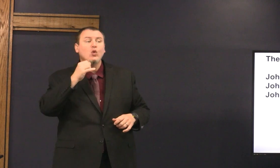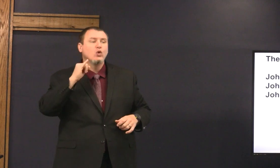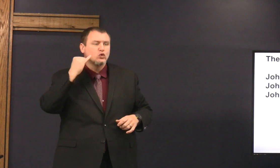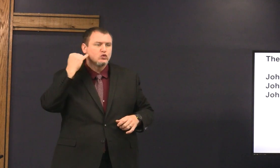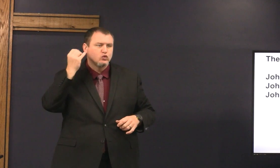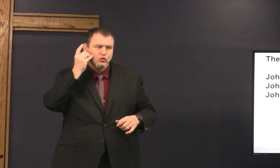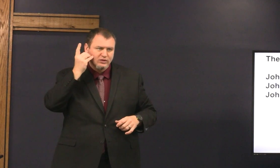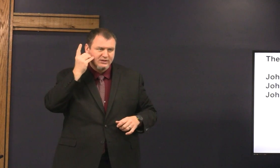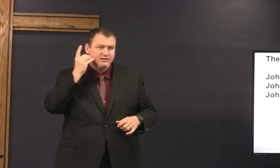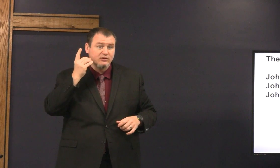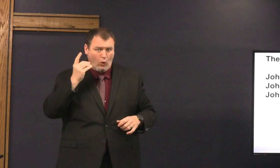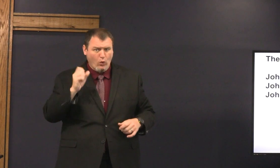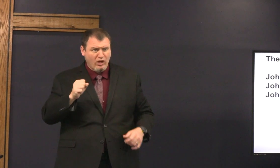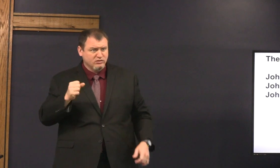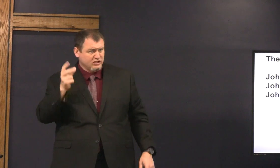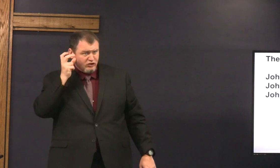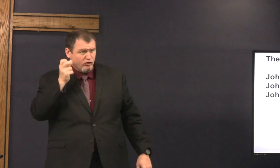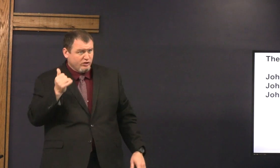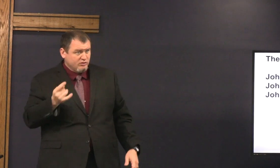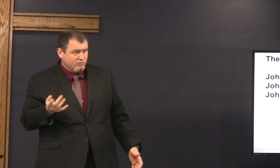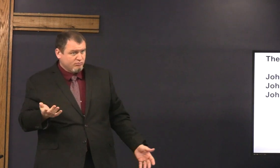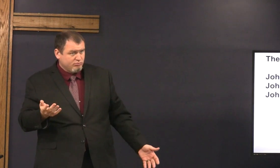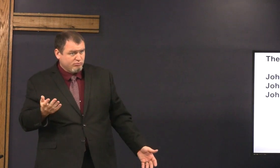is the one who will betray me and that was Judas